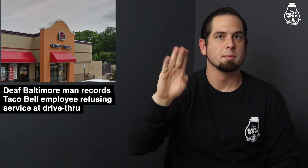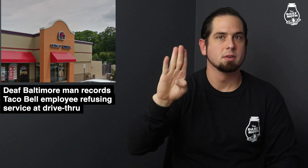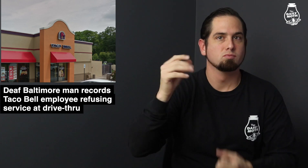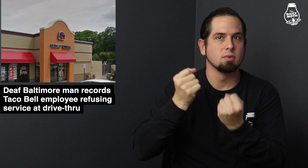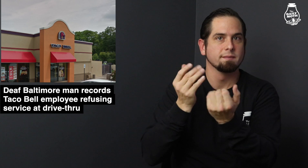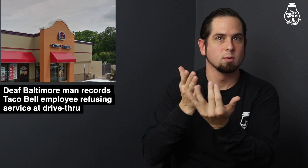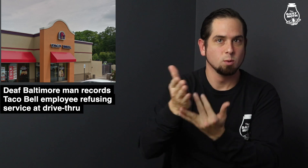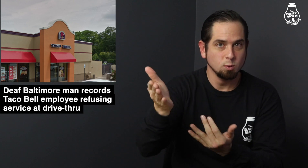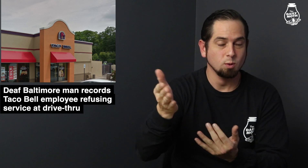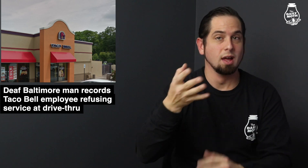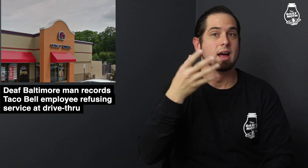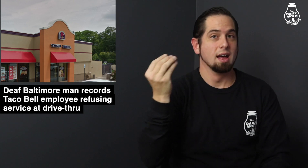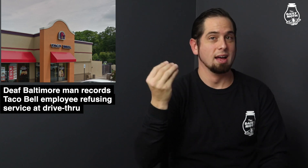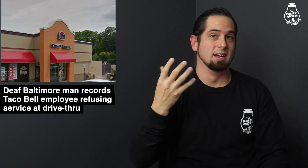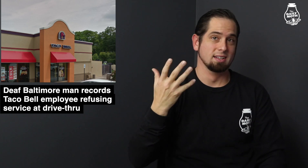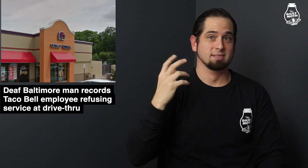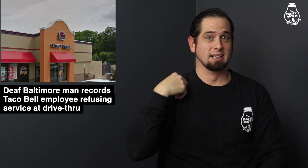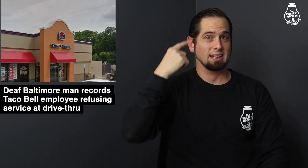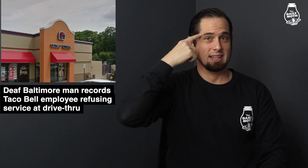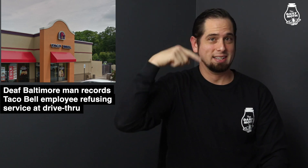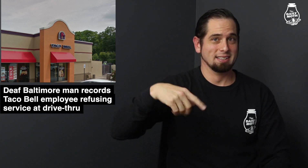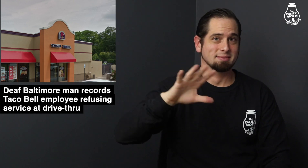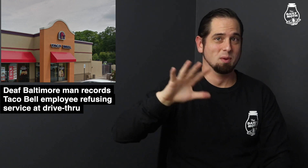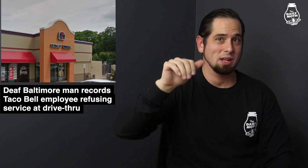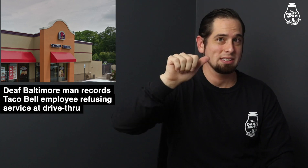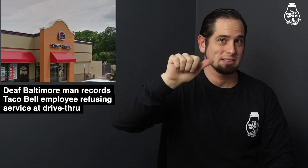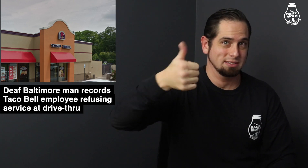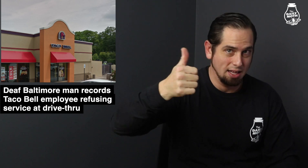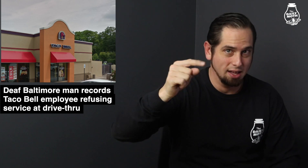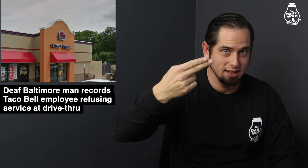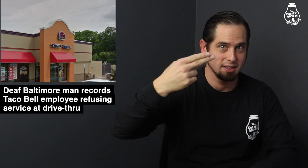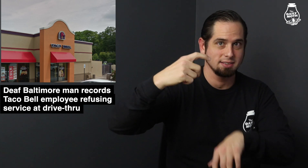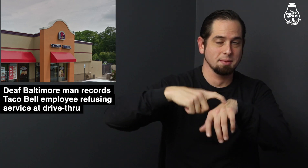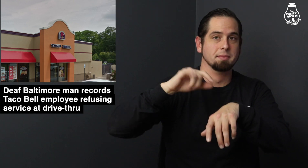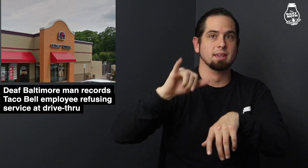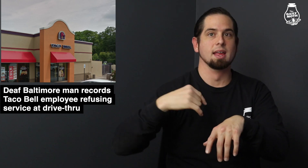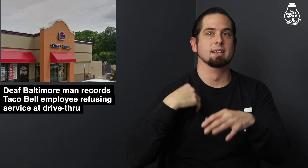at a Taco Bell drive-thru and probably the tenth time